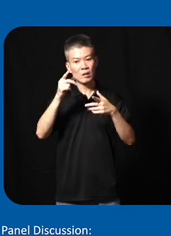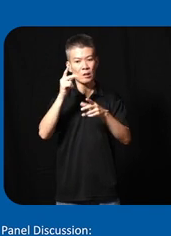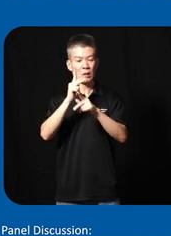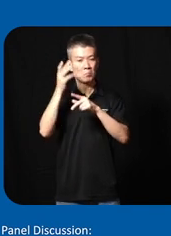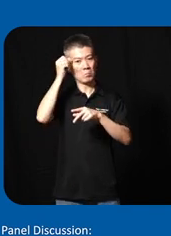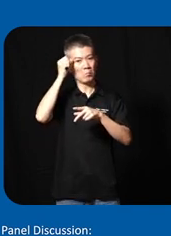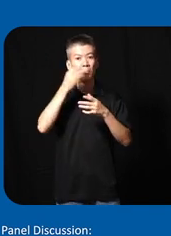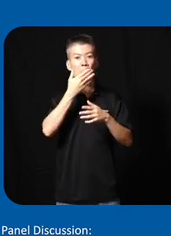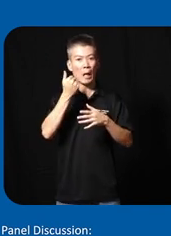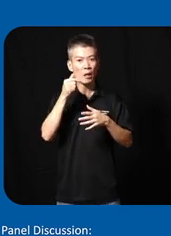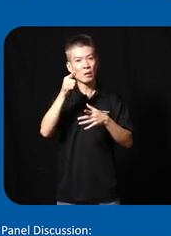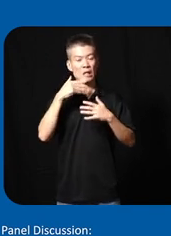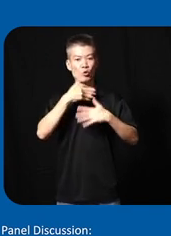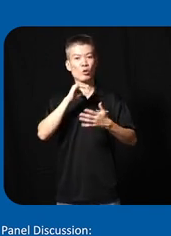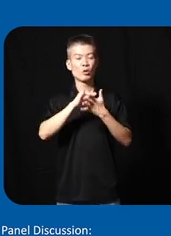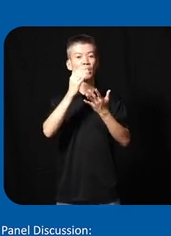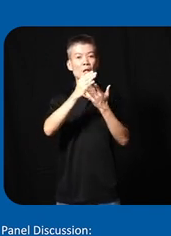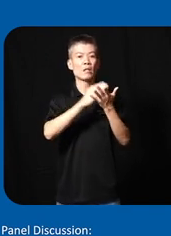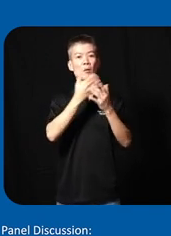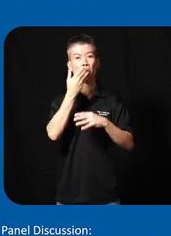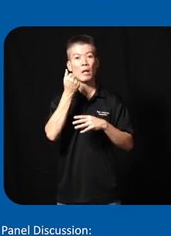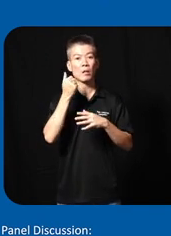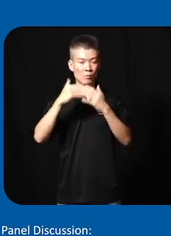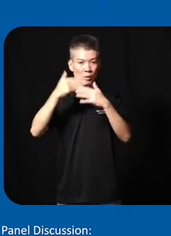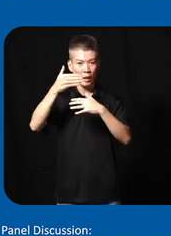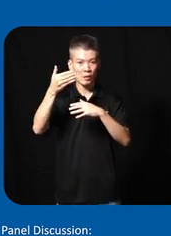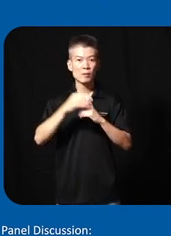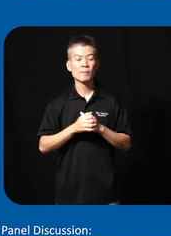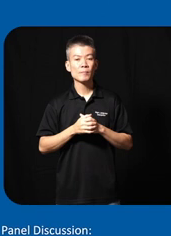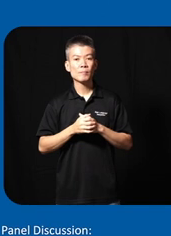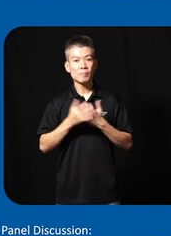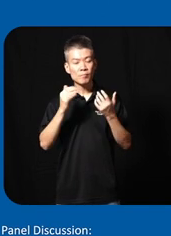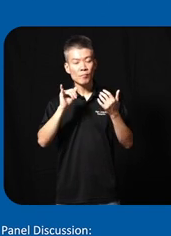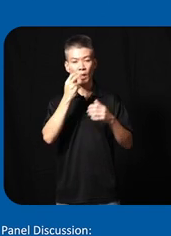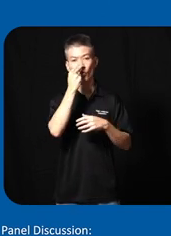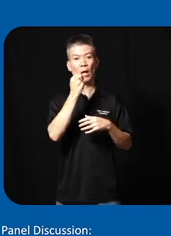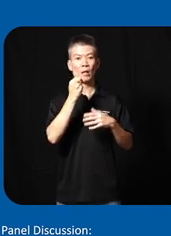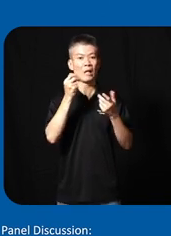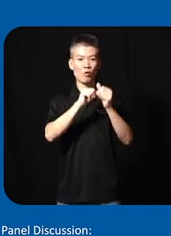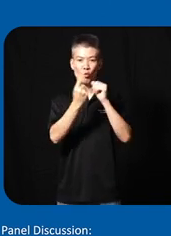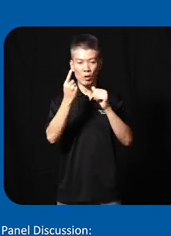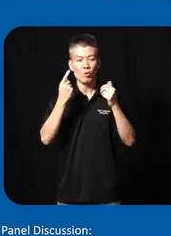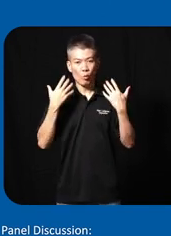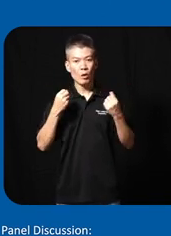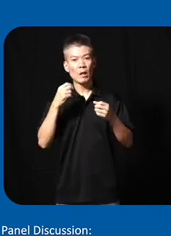better they also enjoy the lesson better next of course fun everybody want to have fun in whatever